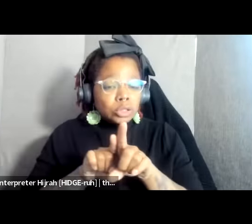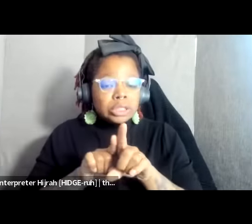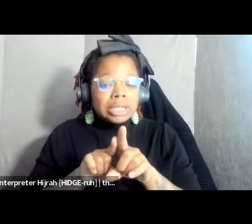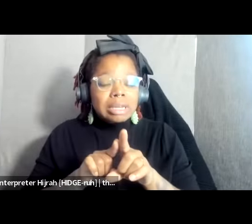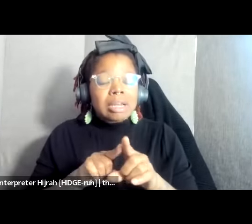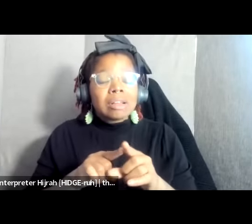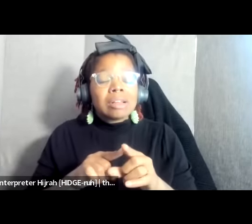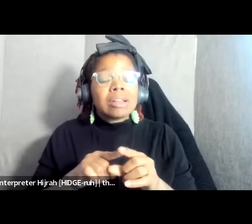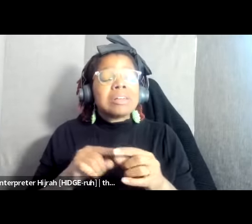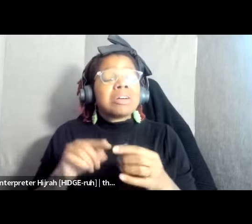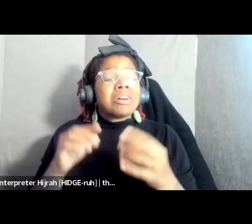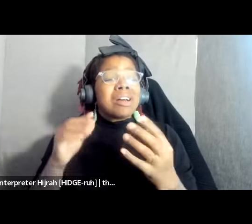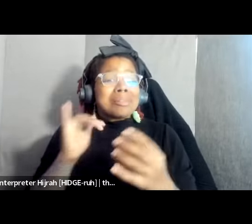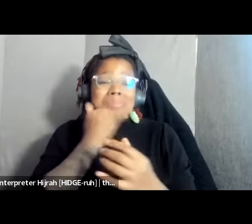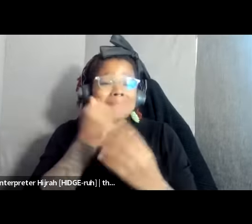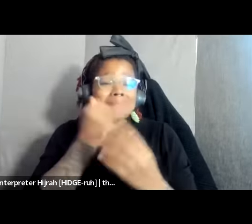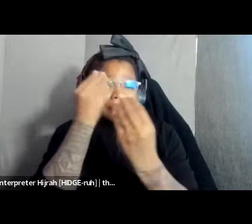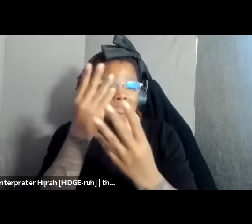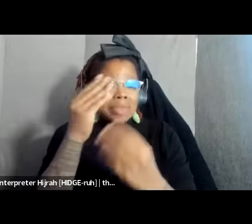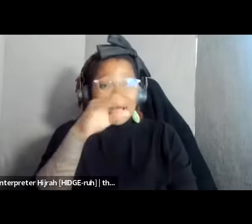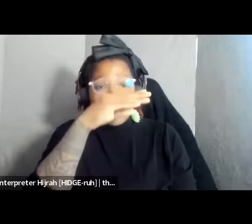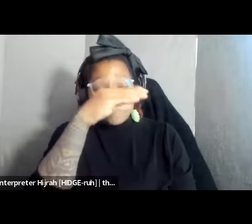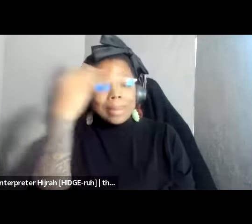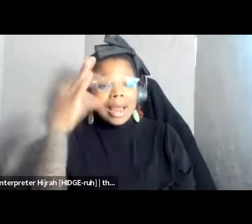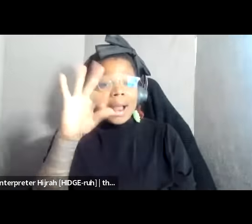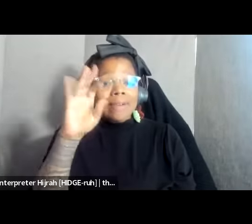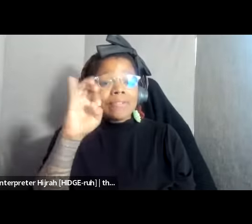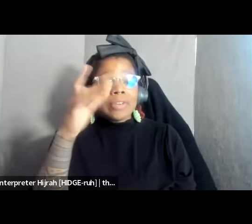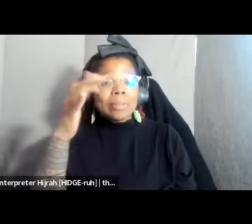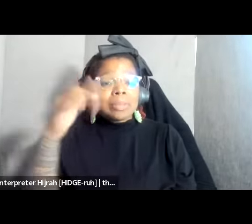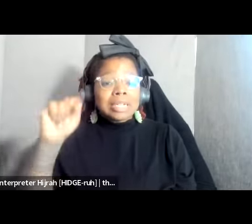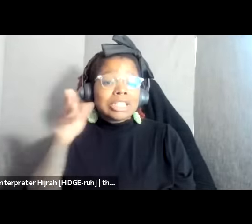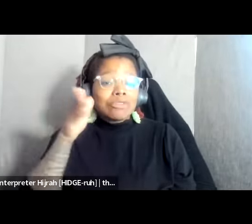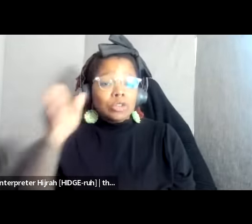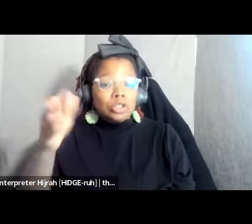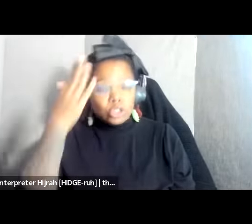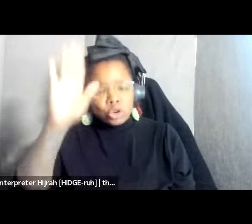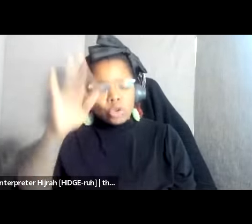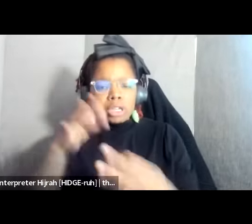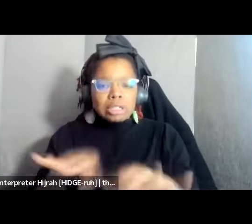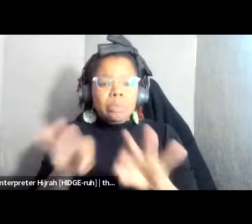feminist future knows that it's really important that we scale up and build the analysis of black